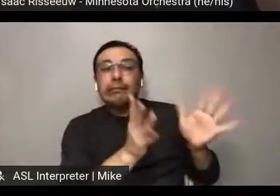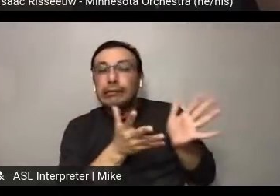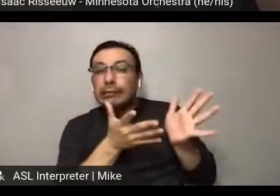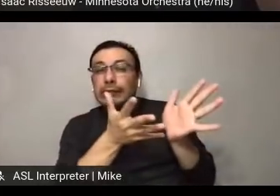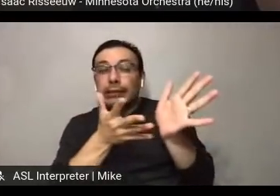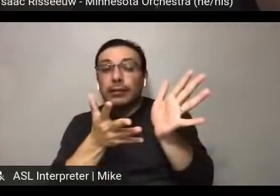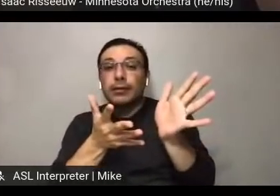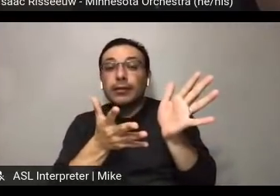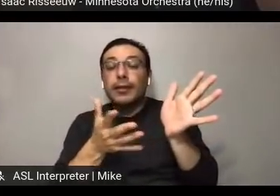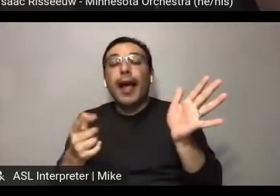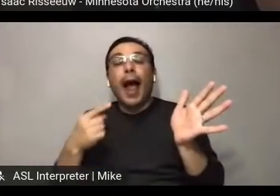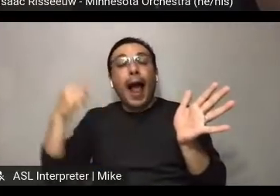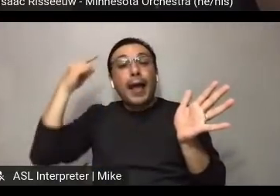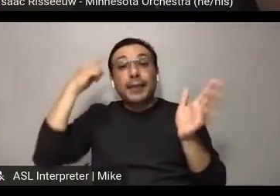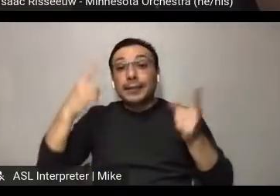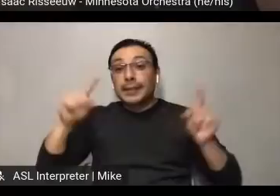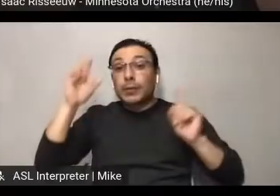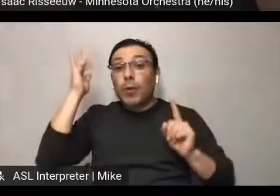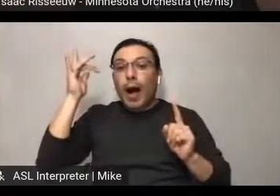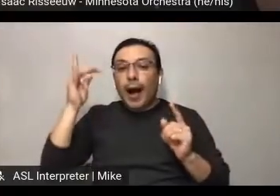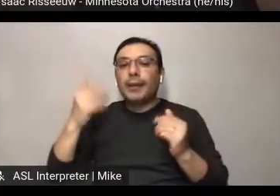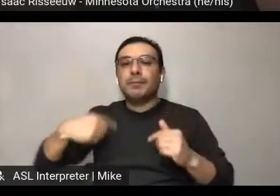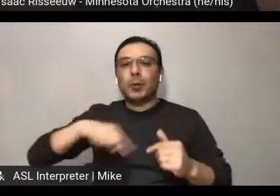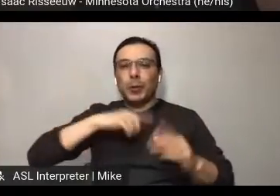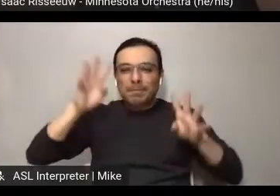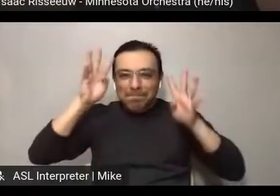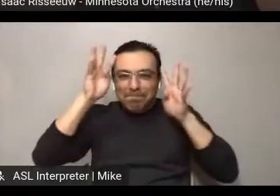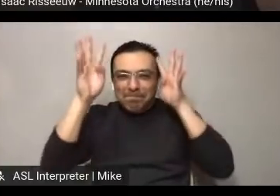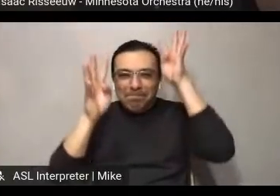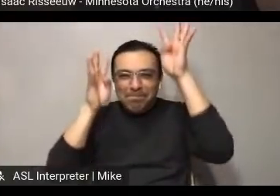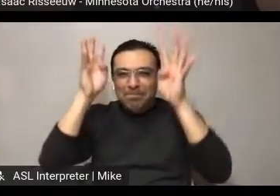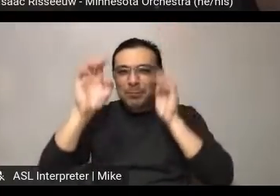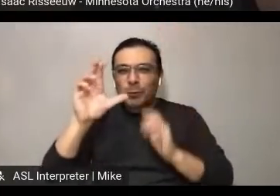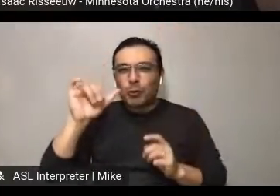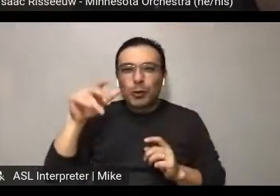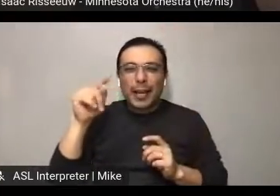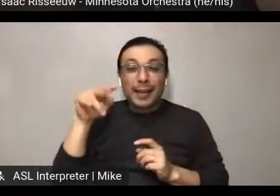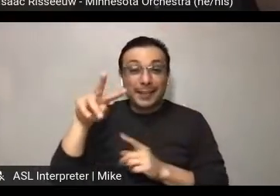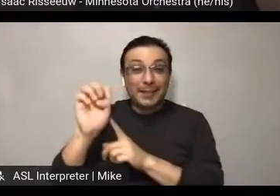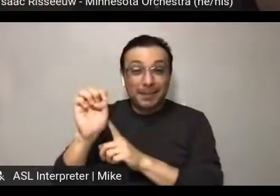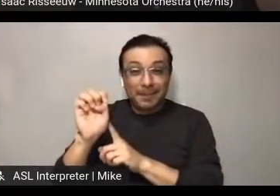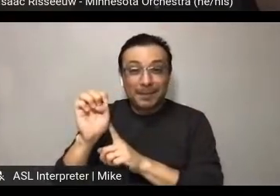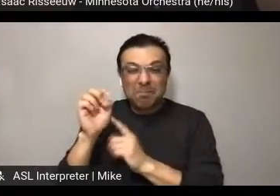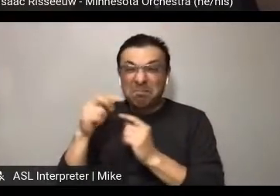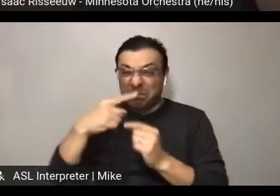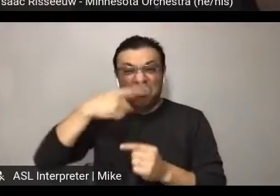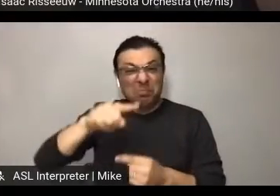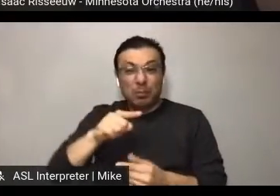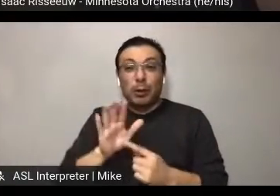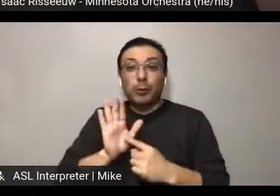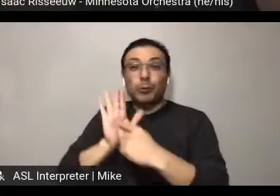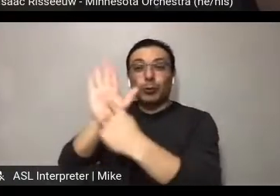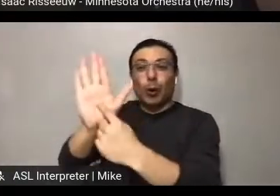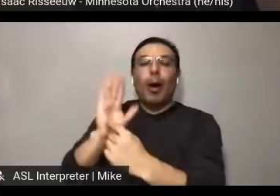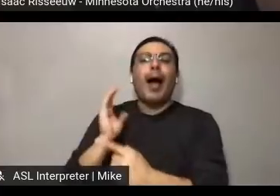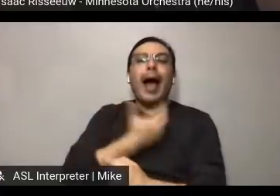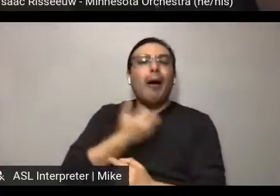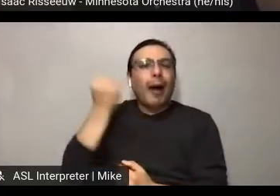was the creative for the campaign. Which I'm happy to share, if anyone wants to reach out to me. I can share that creative concept. So the